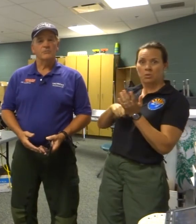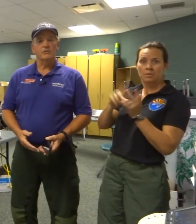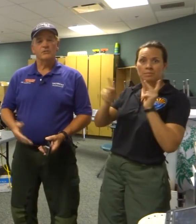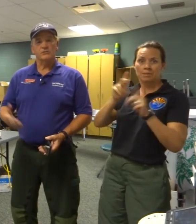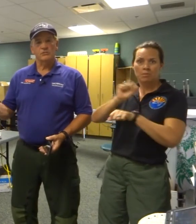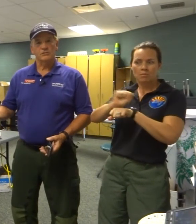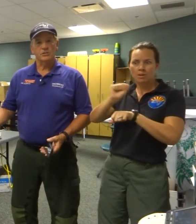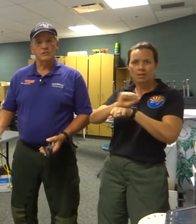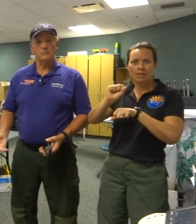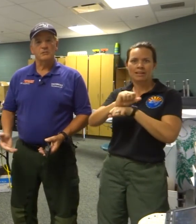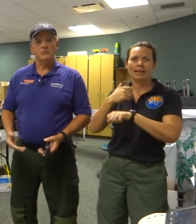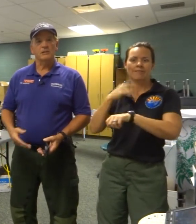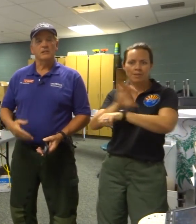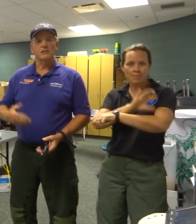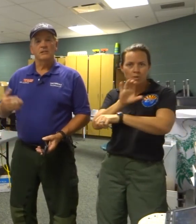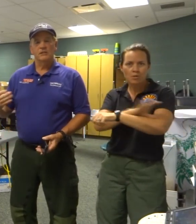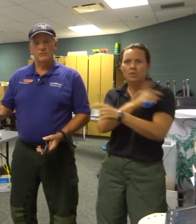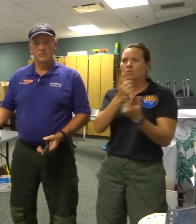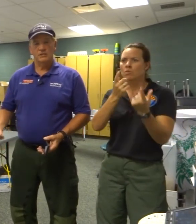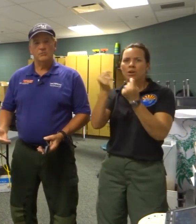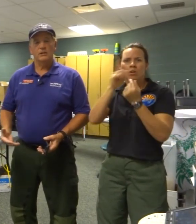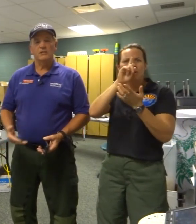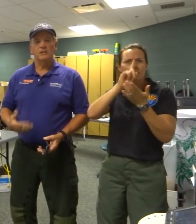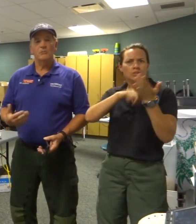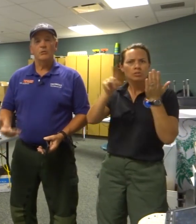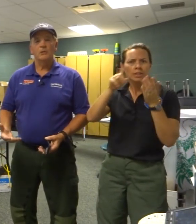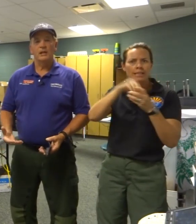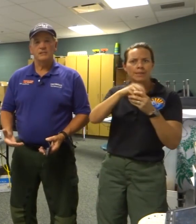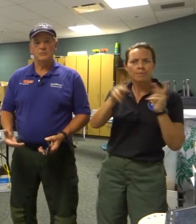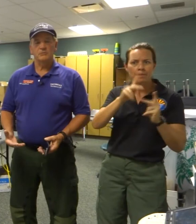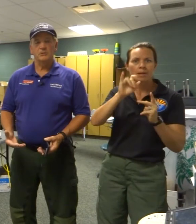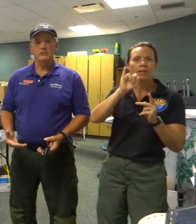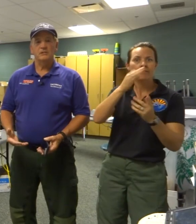They have computers so they are checking people in, they are getting ready to demobilize people